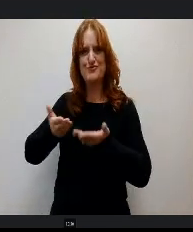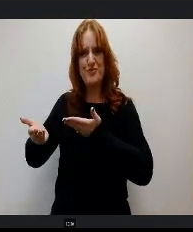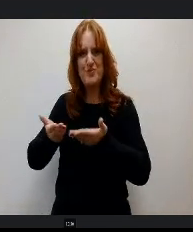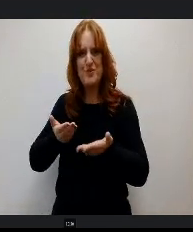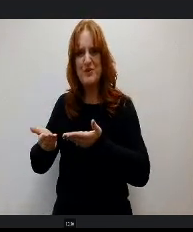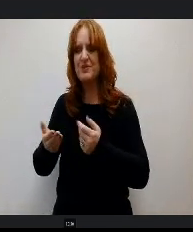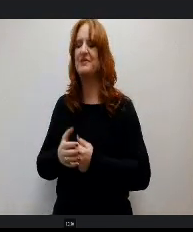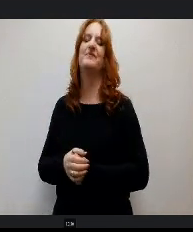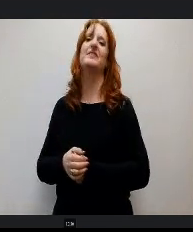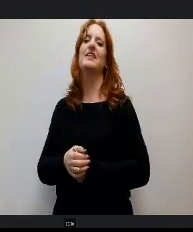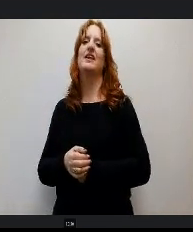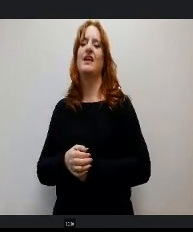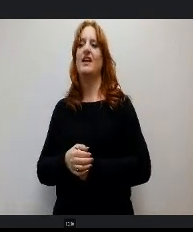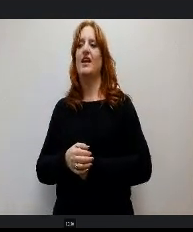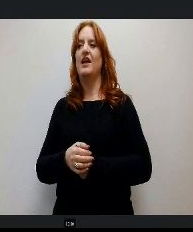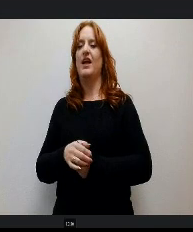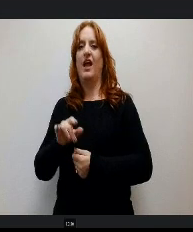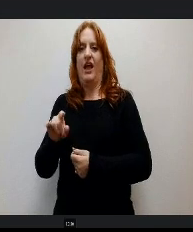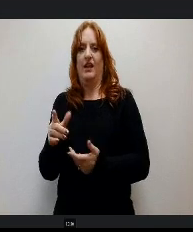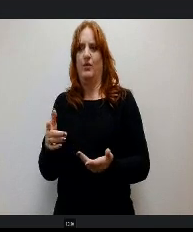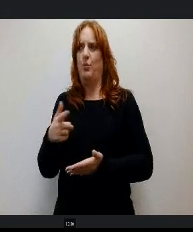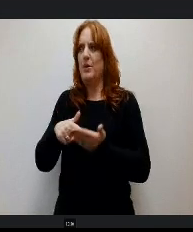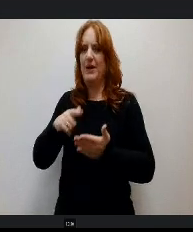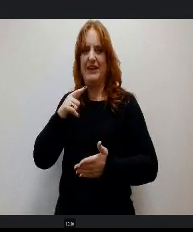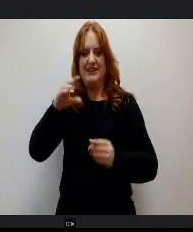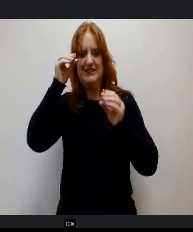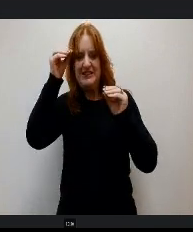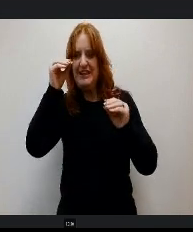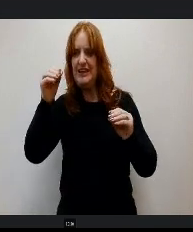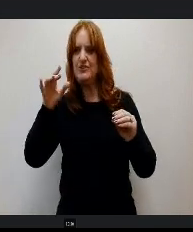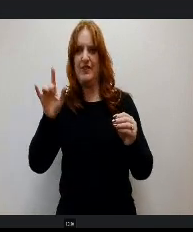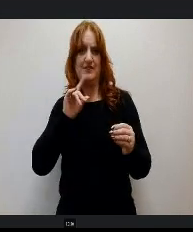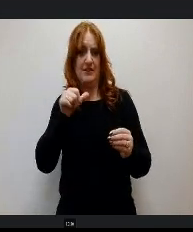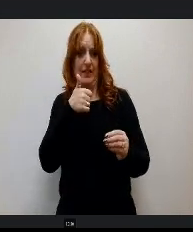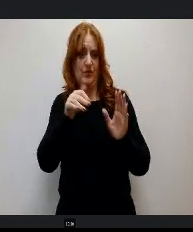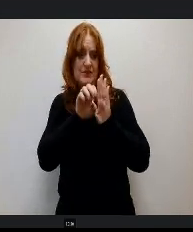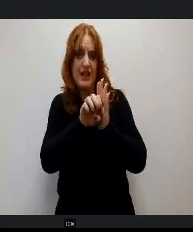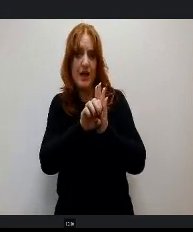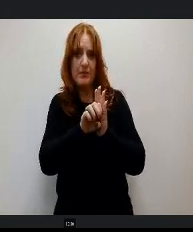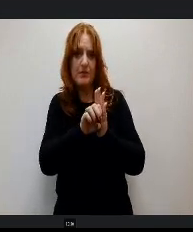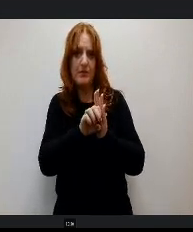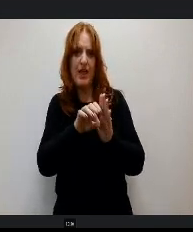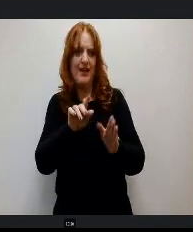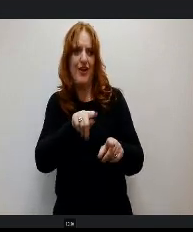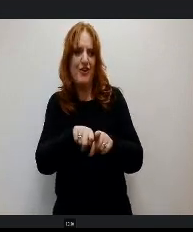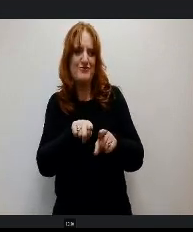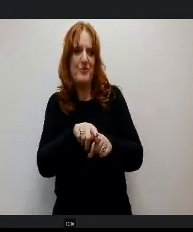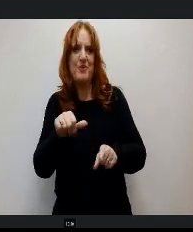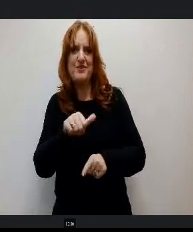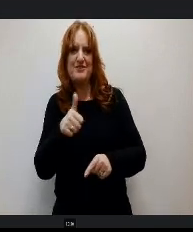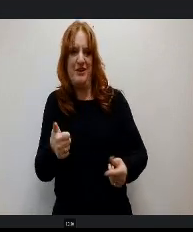As SharePoint, what am I gonna teach all those things? Here's another example in another place in this amazing and beautiful